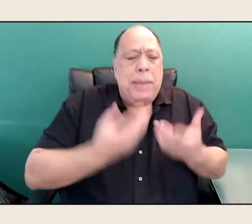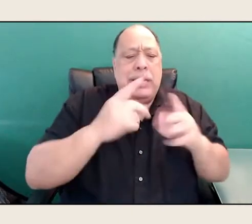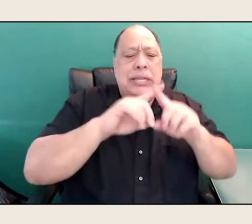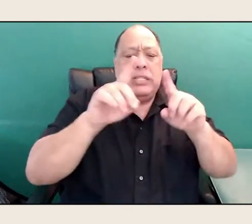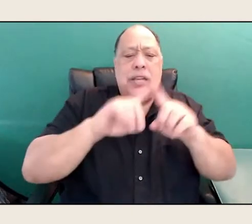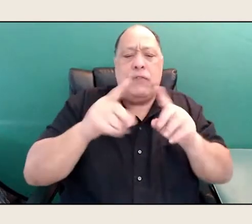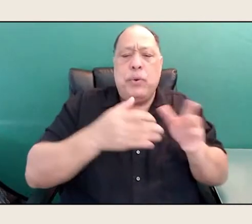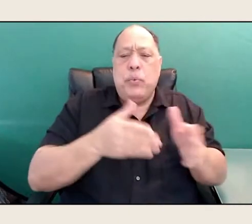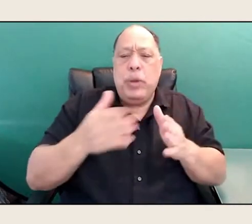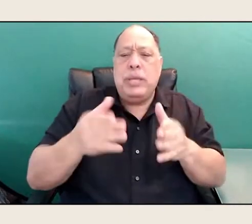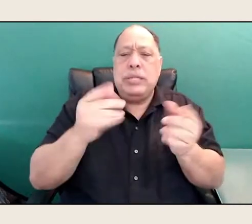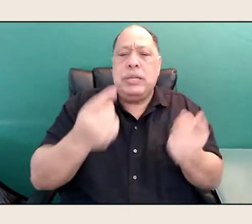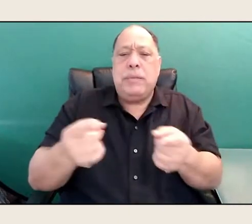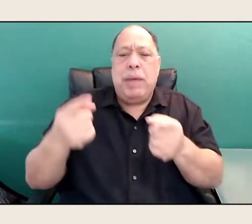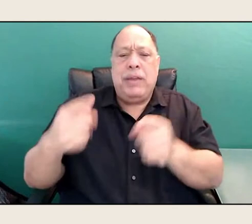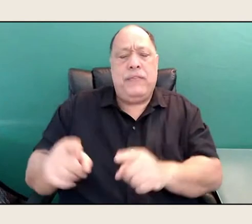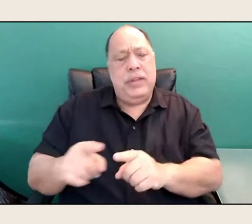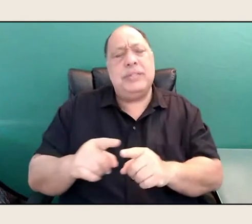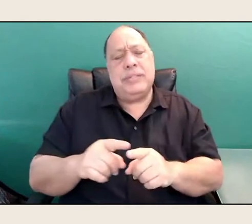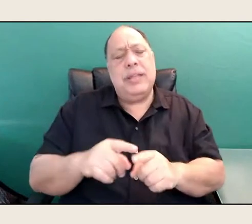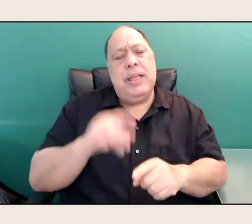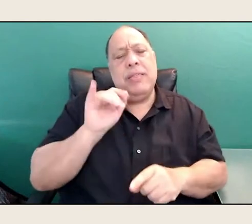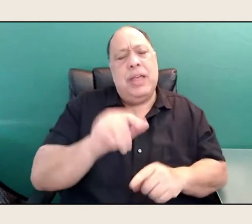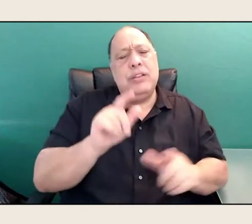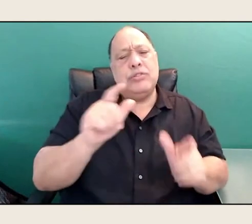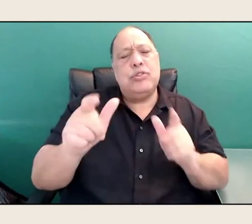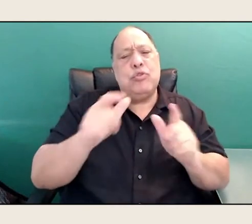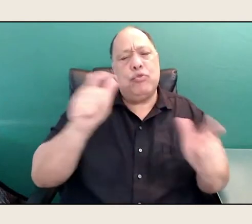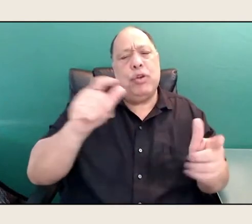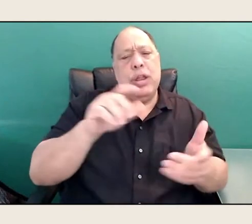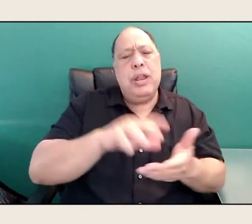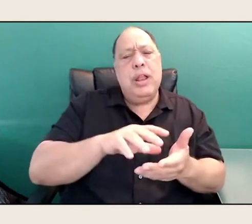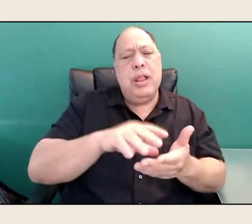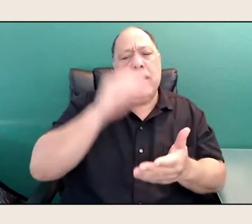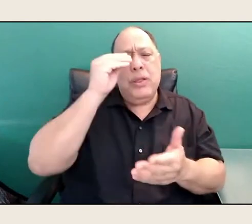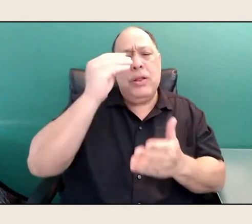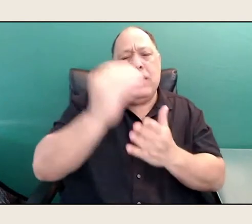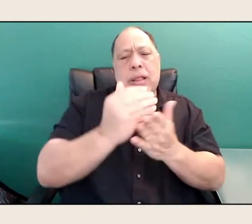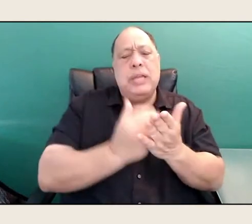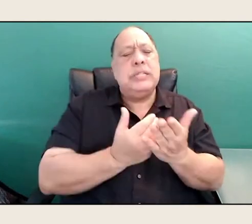I think is one of the great lessons of tending to the poem, waiting for the poem.